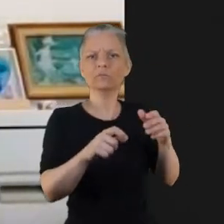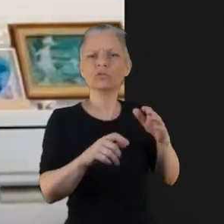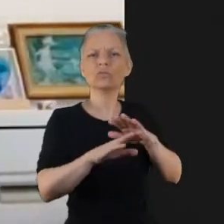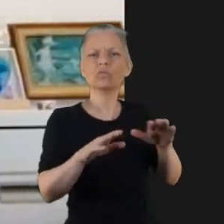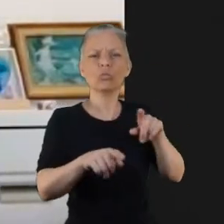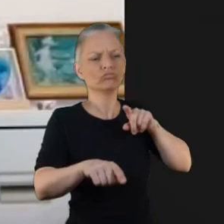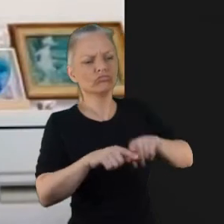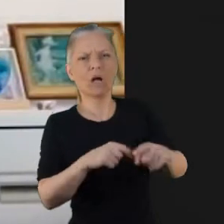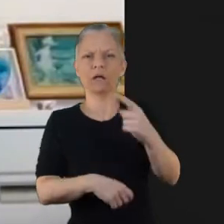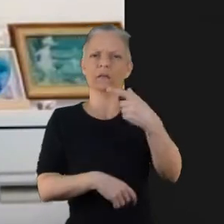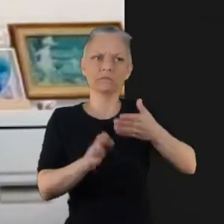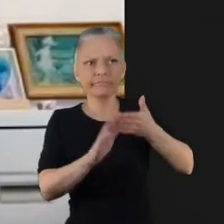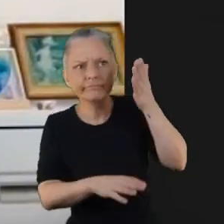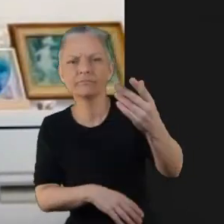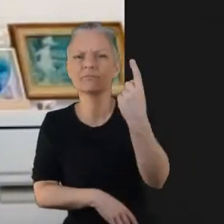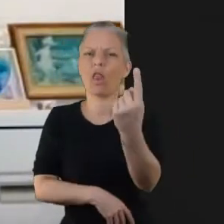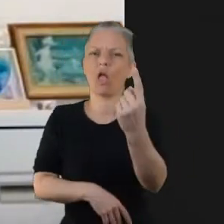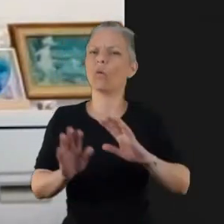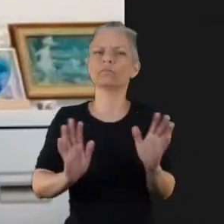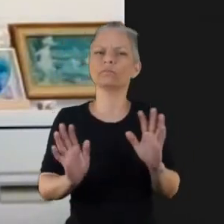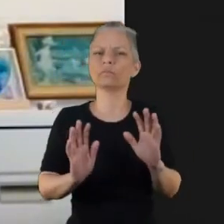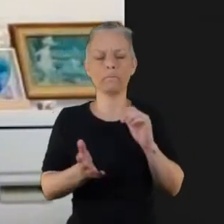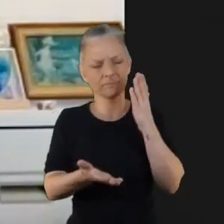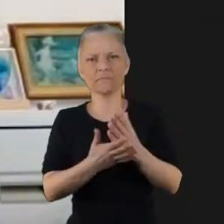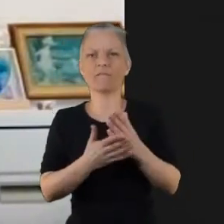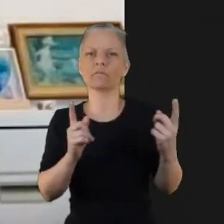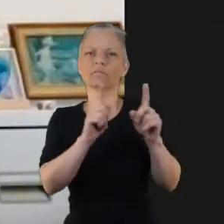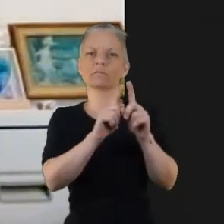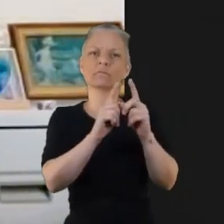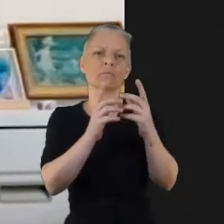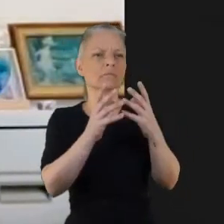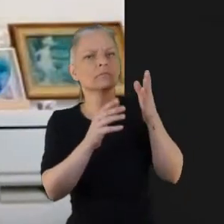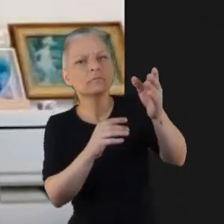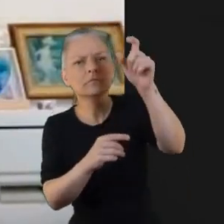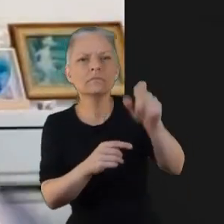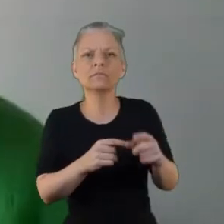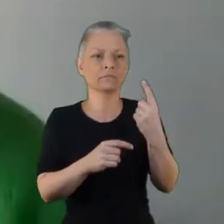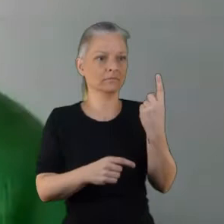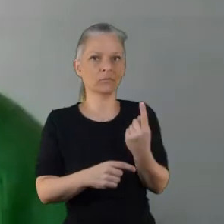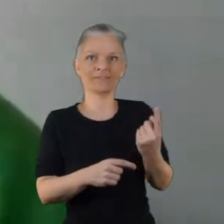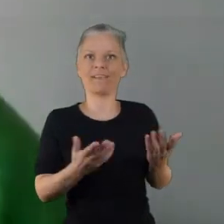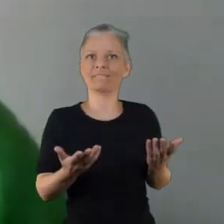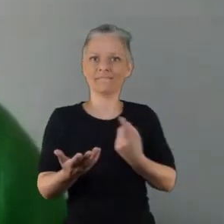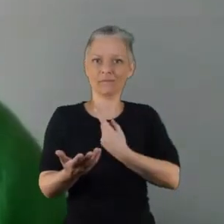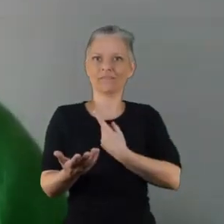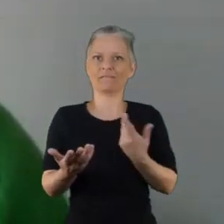go for it I think yeah definitely so valuable. Hannah Absolutely I think that's probably the hardest